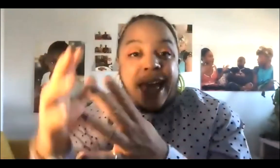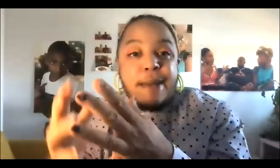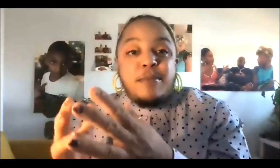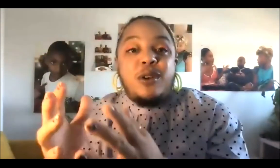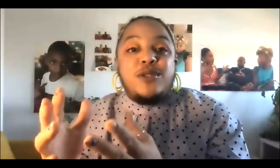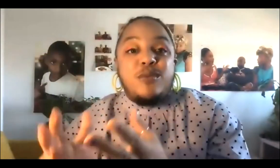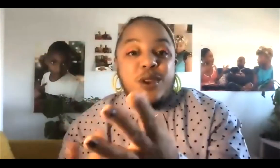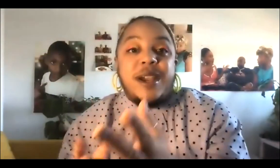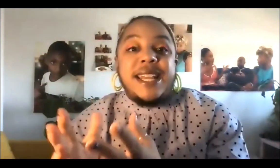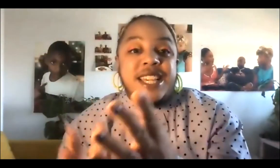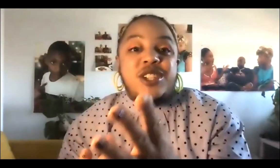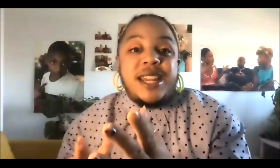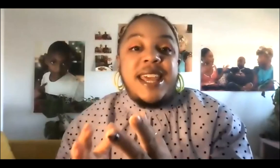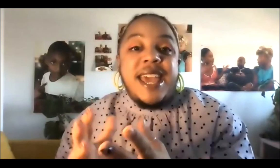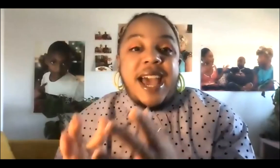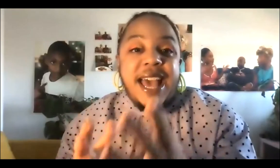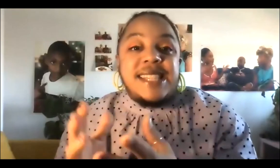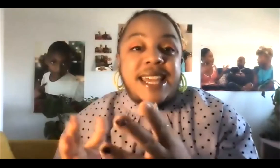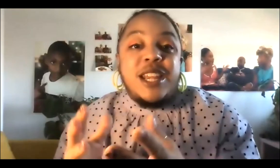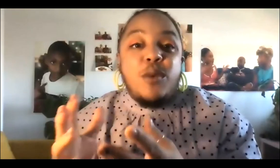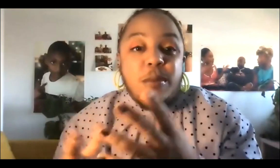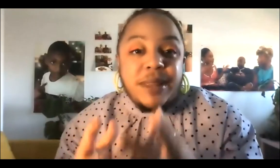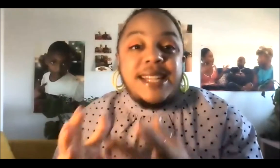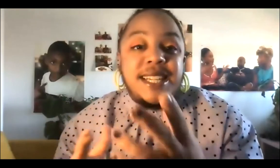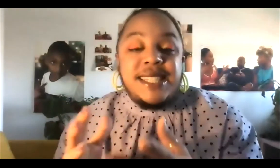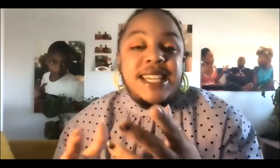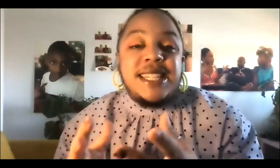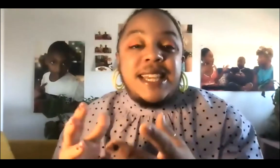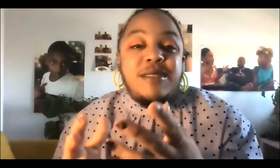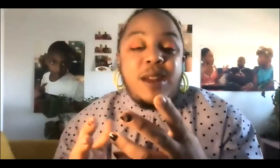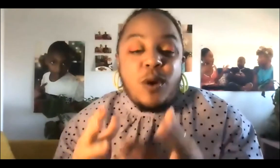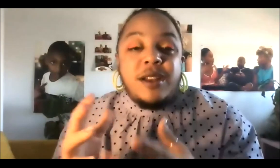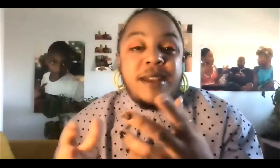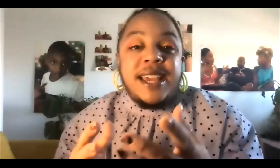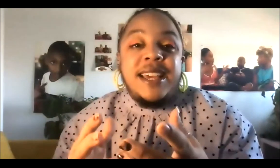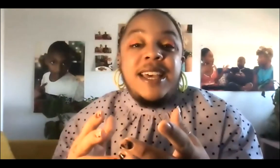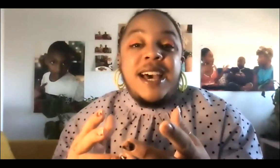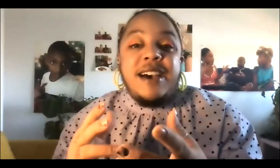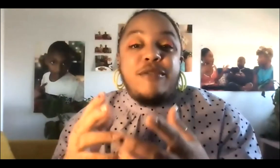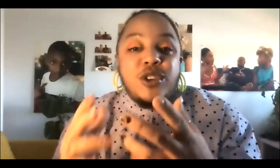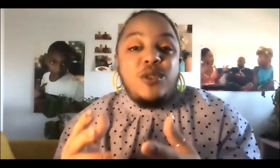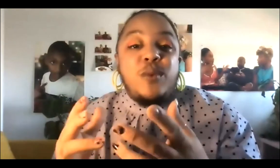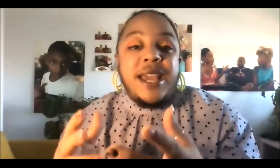collapse but also reorganization, as in we're planting seeds and watering for new